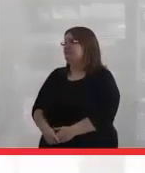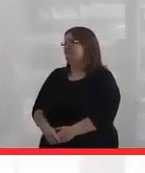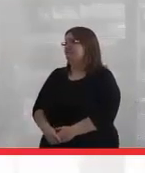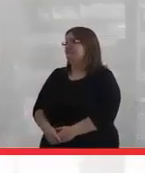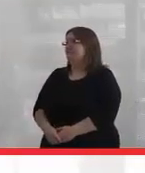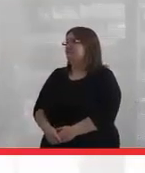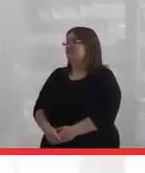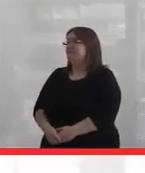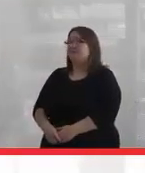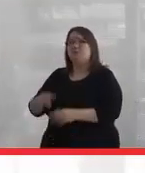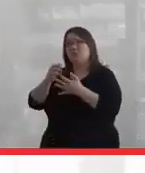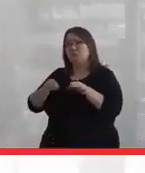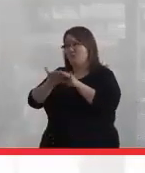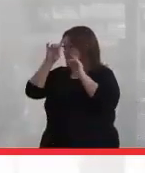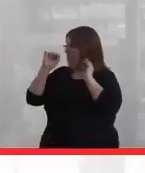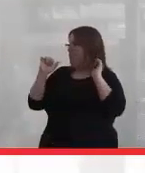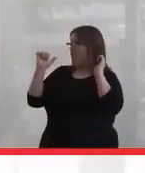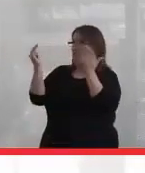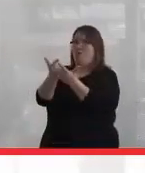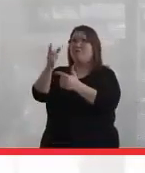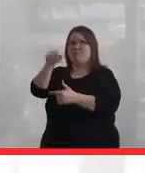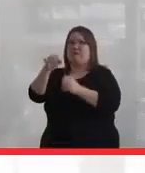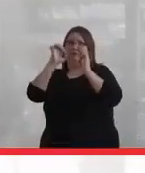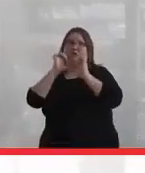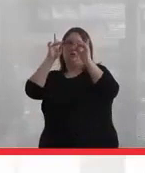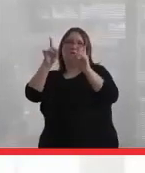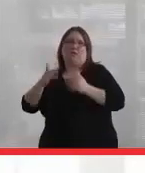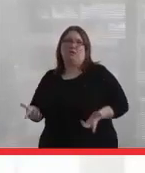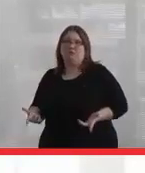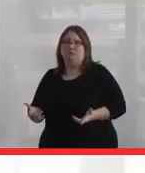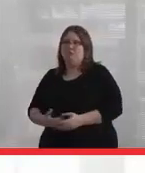So I think it's important for all of us to become educated.